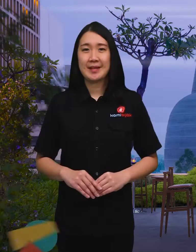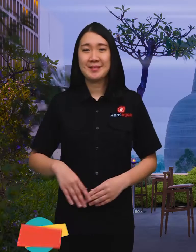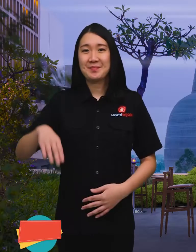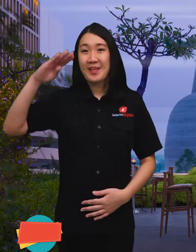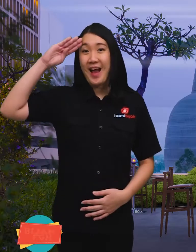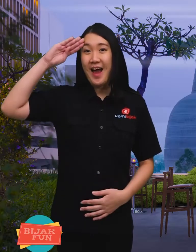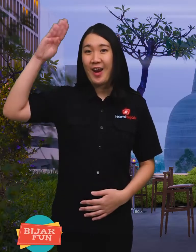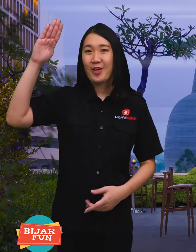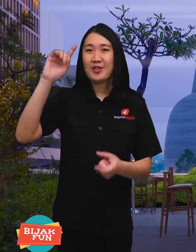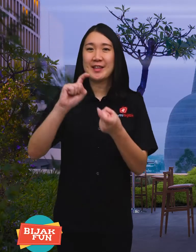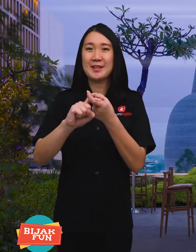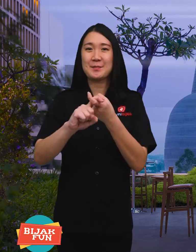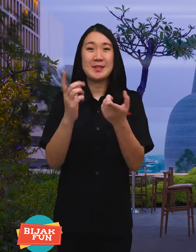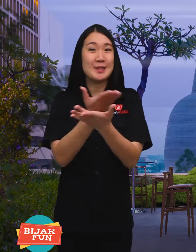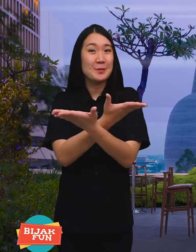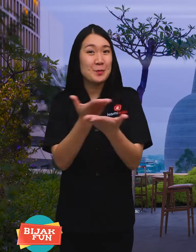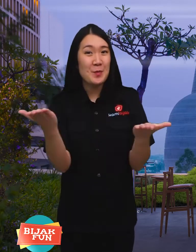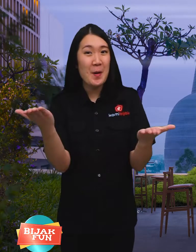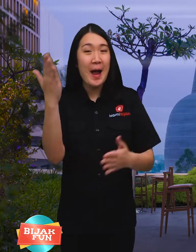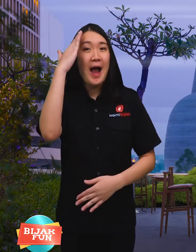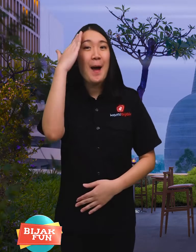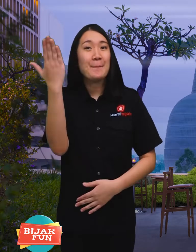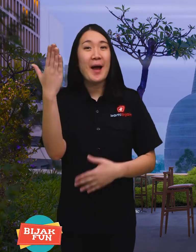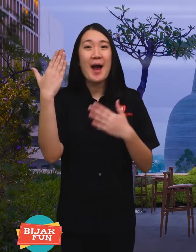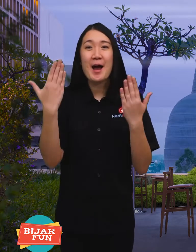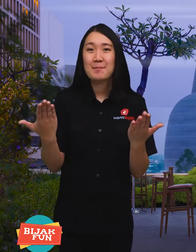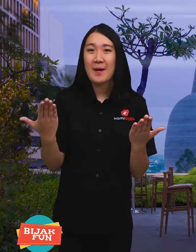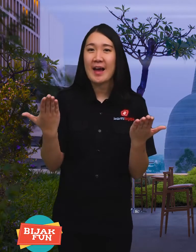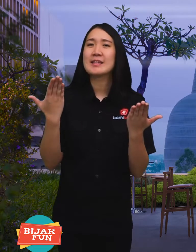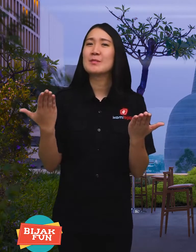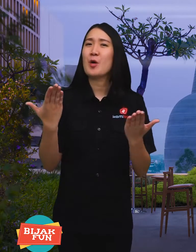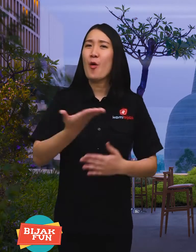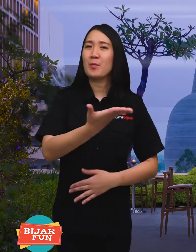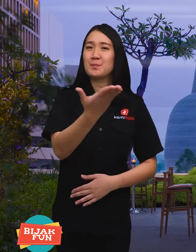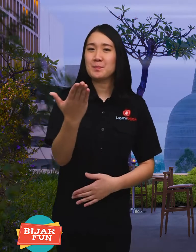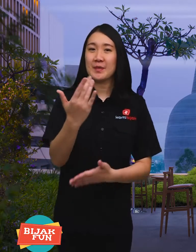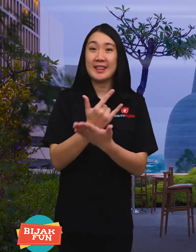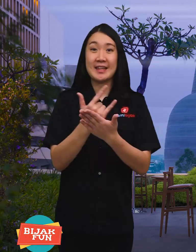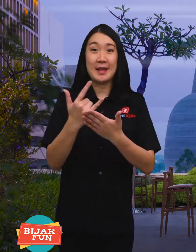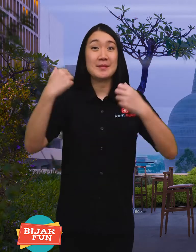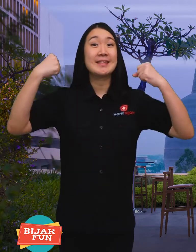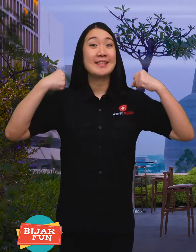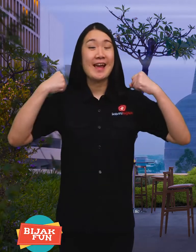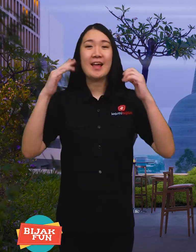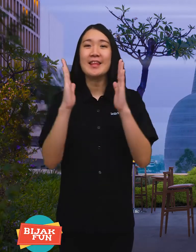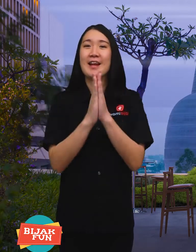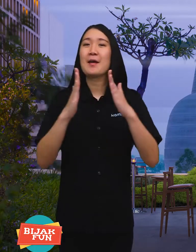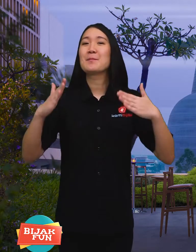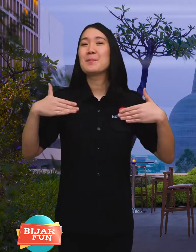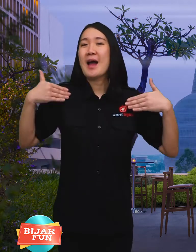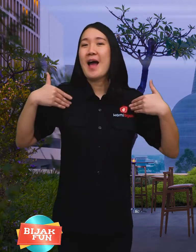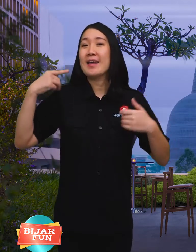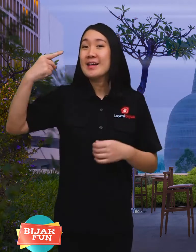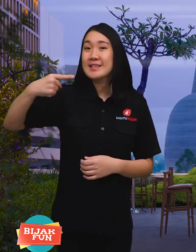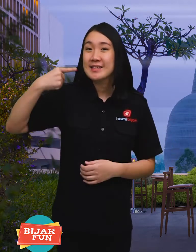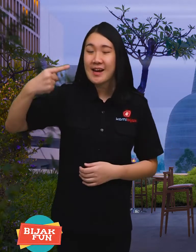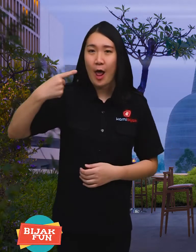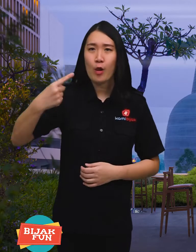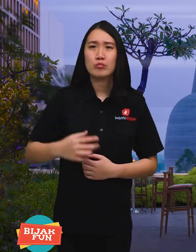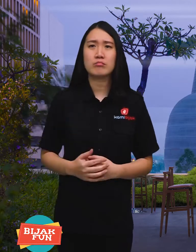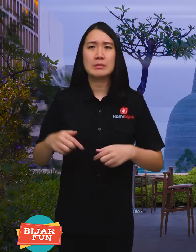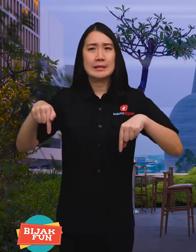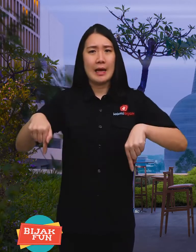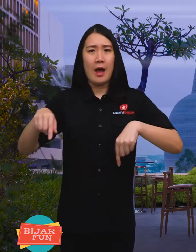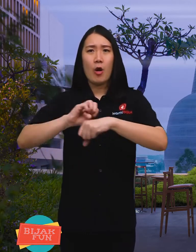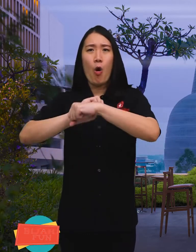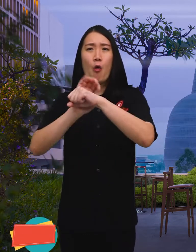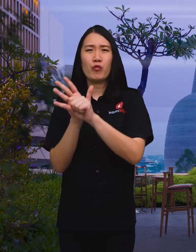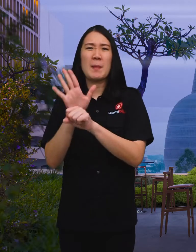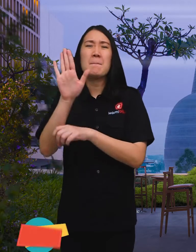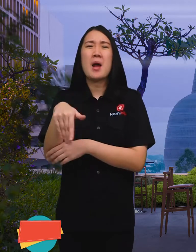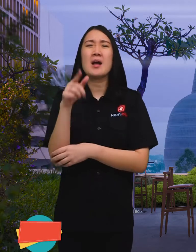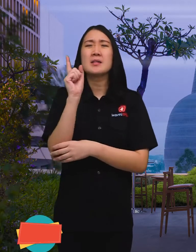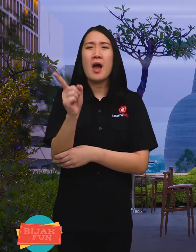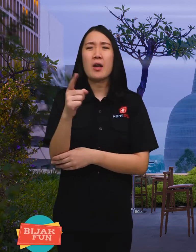Hello everyone, are you all right? Covid is still here